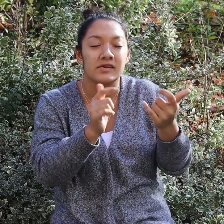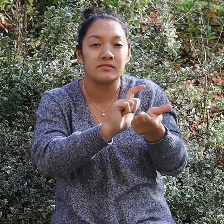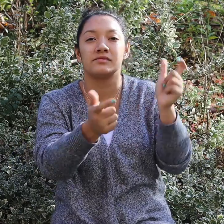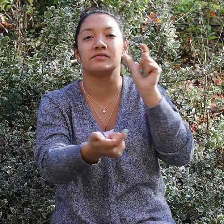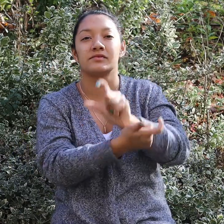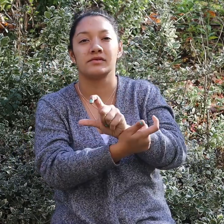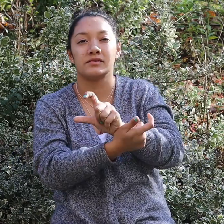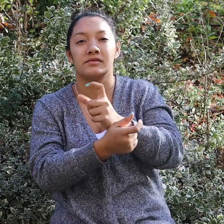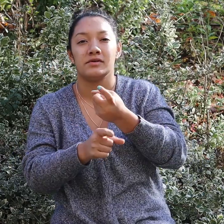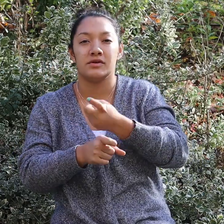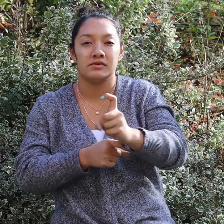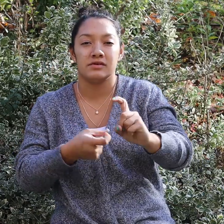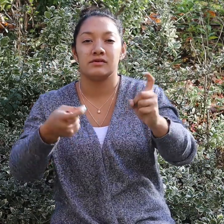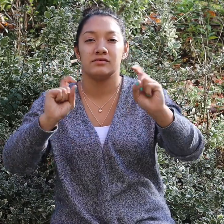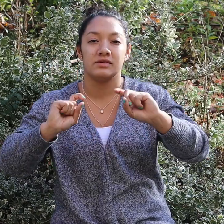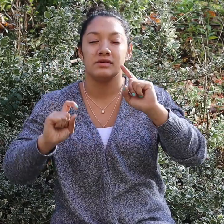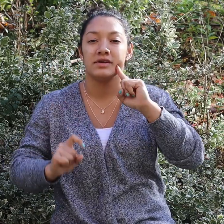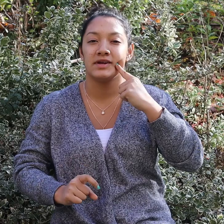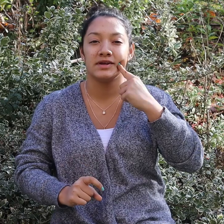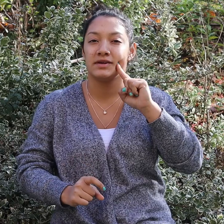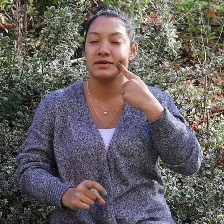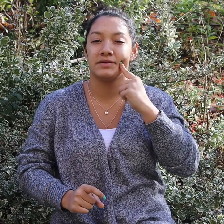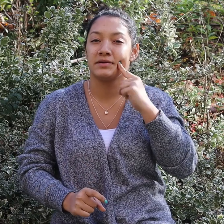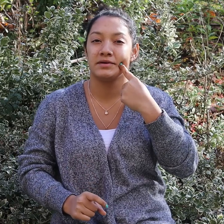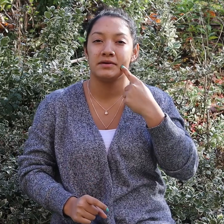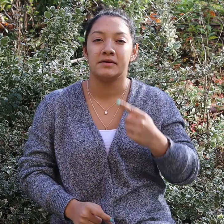Now, we go trick-or-treating.